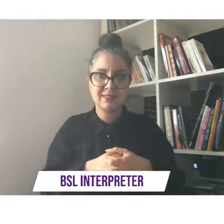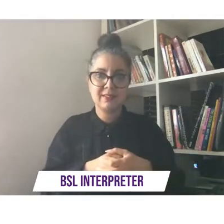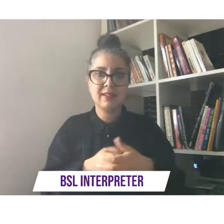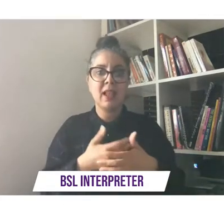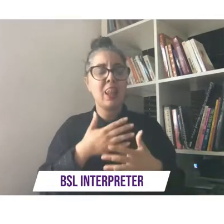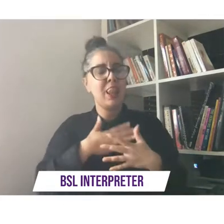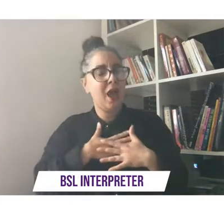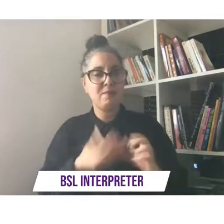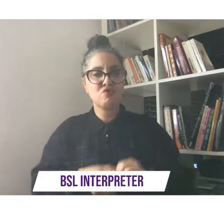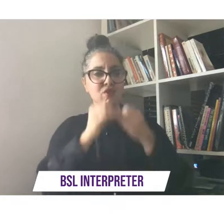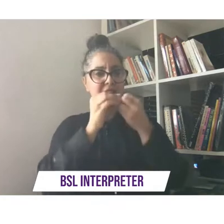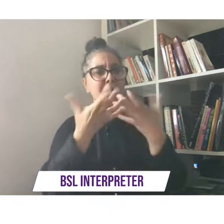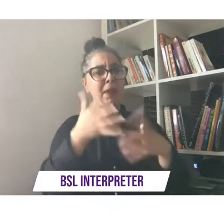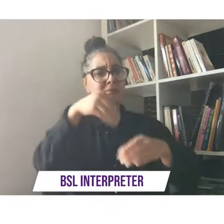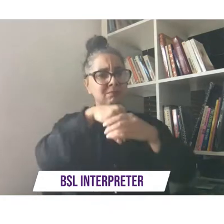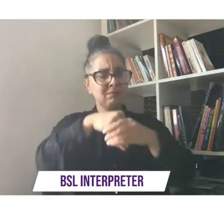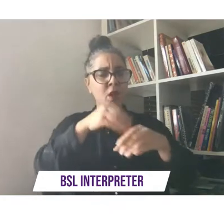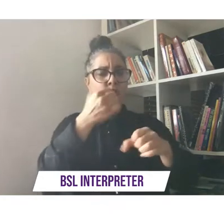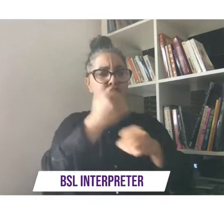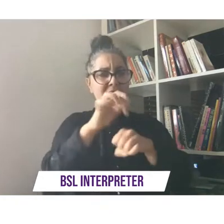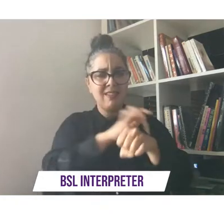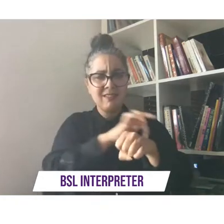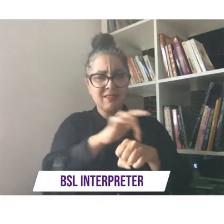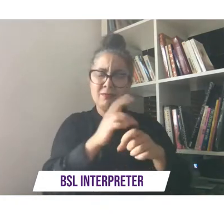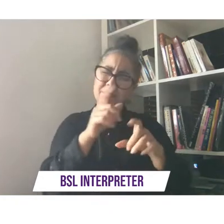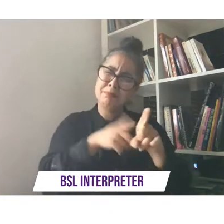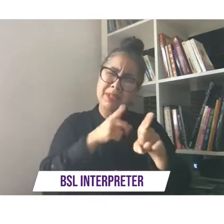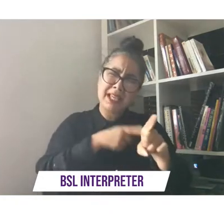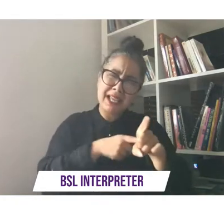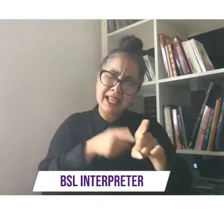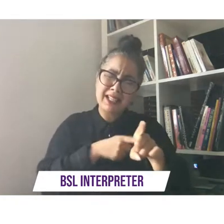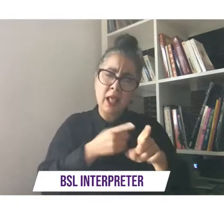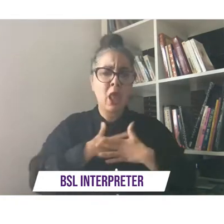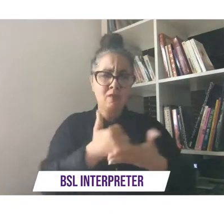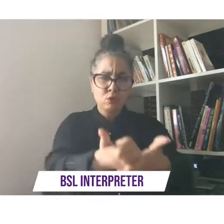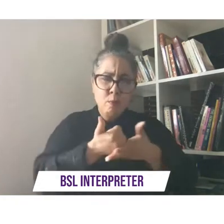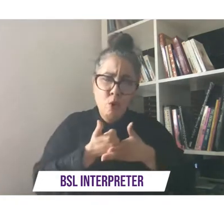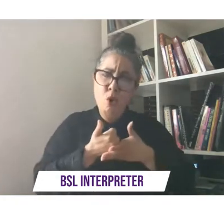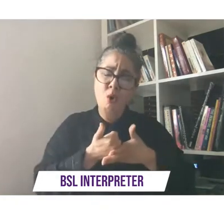for many many years and i love the fact that they support work and they really truly do think about